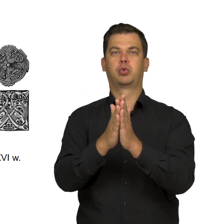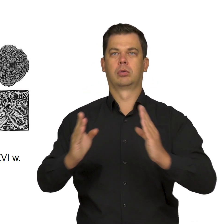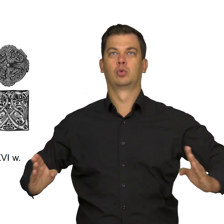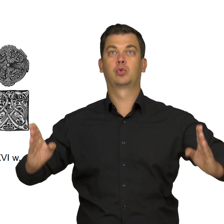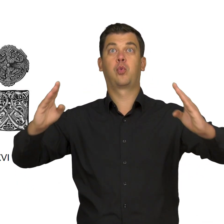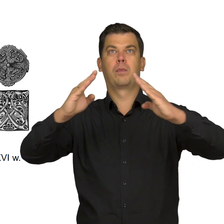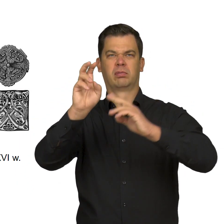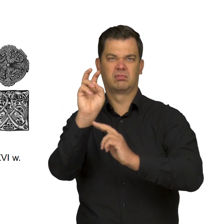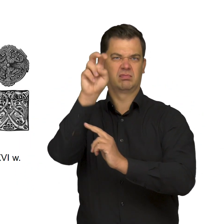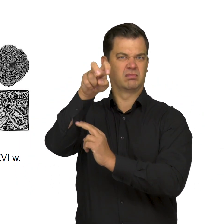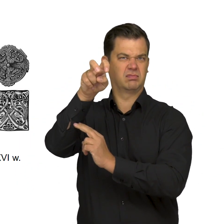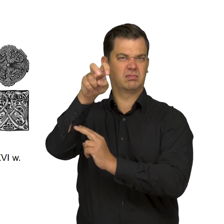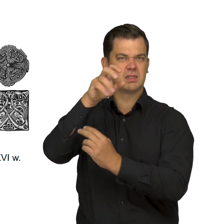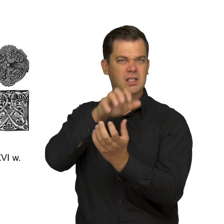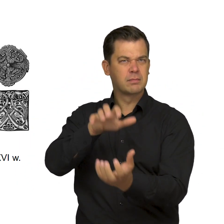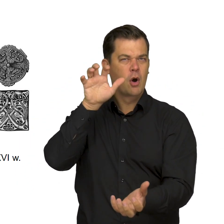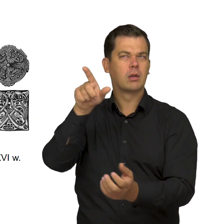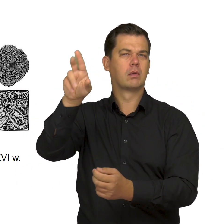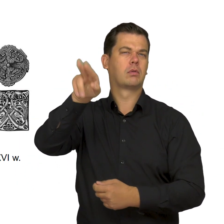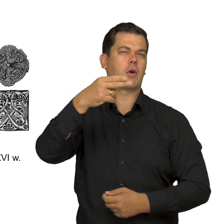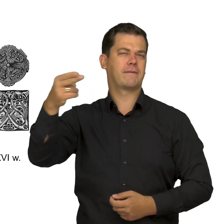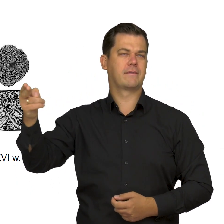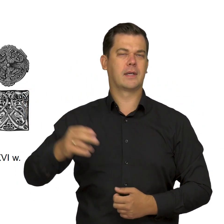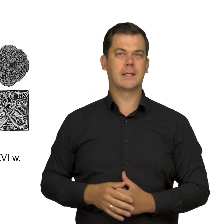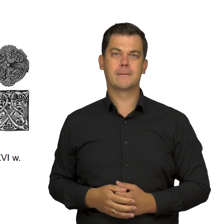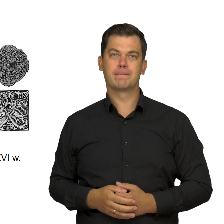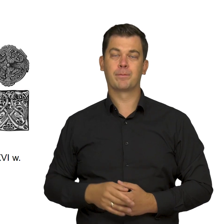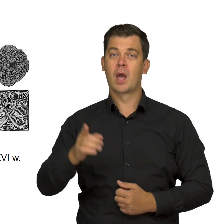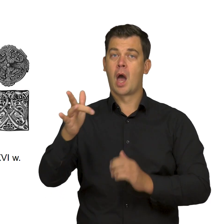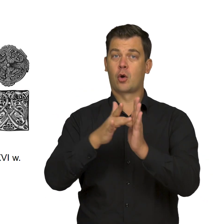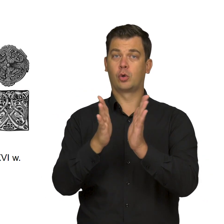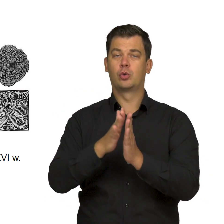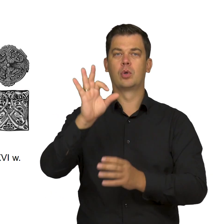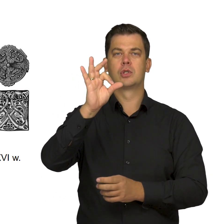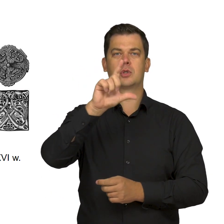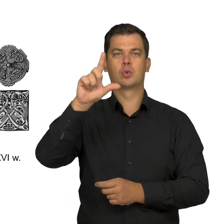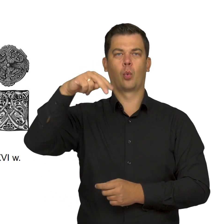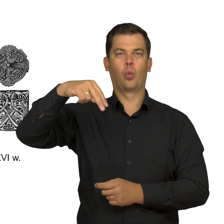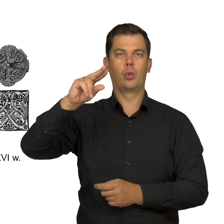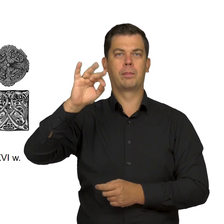which are most typical for Norway. Such stave churches may even be seen in Poland.